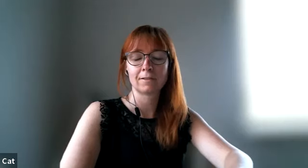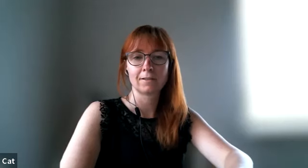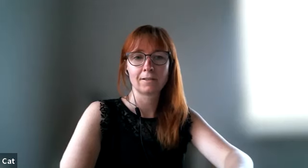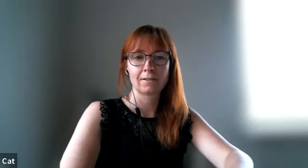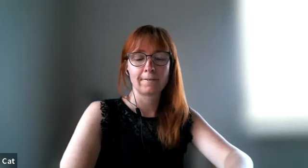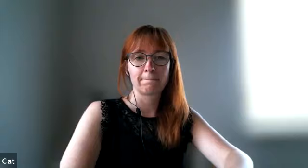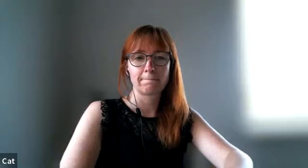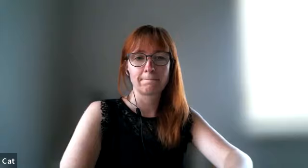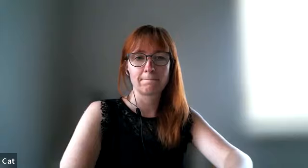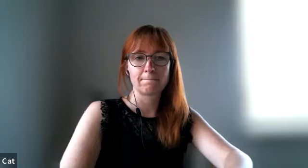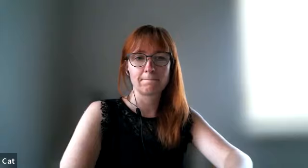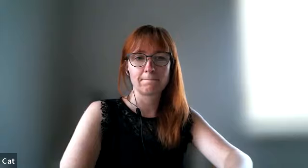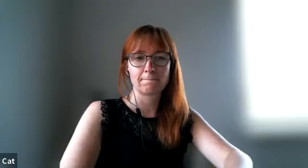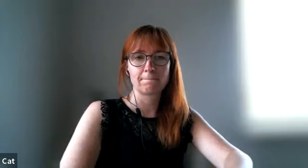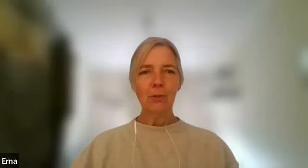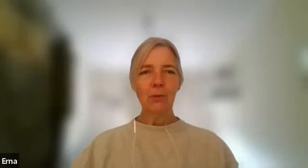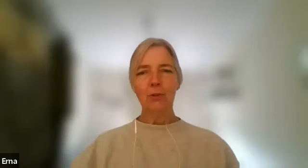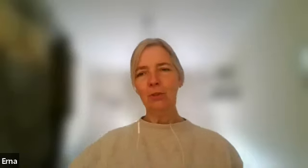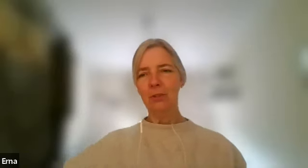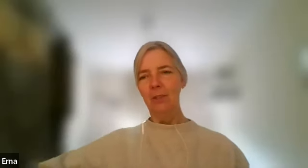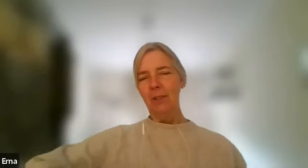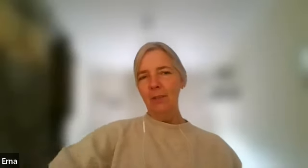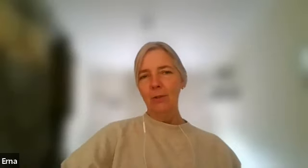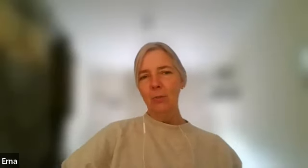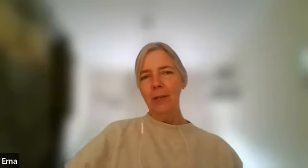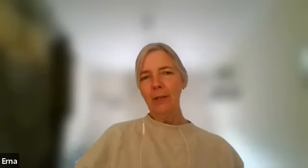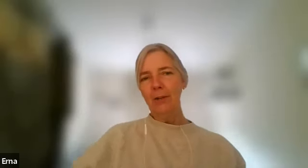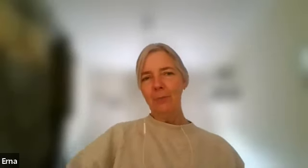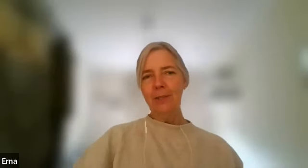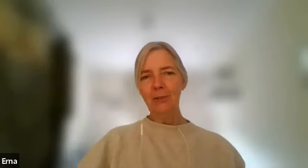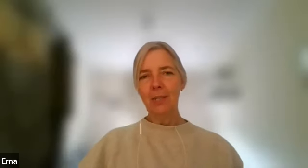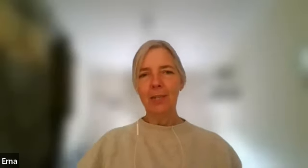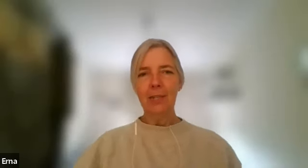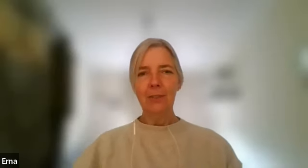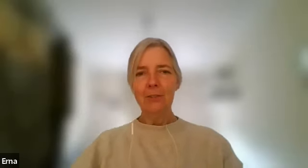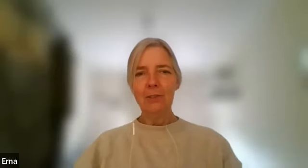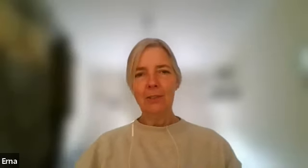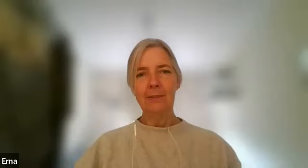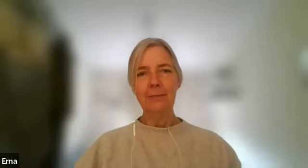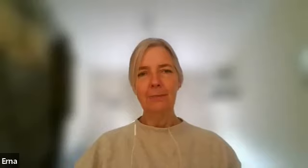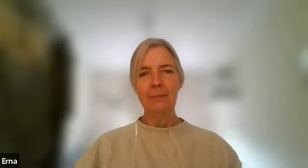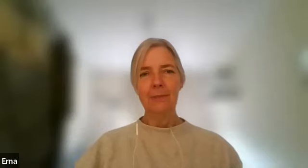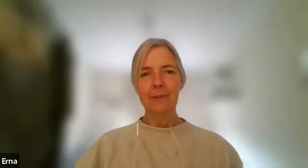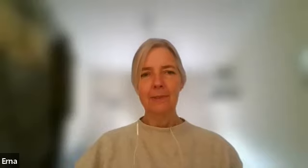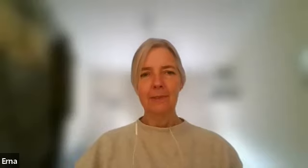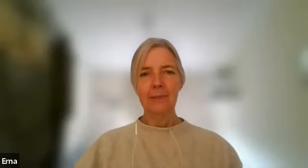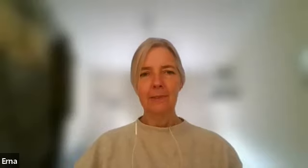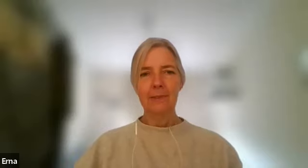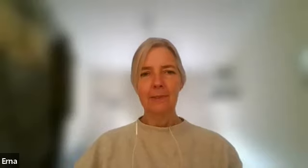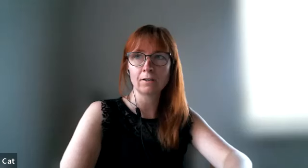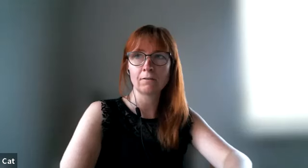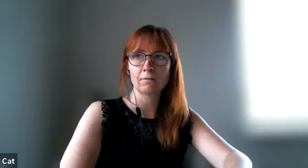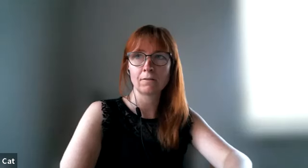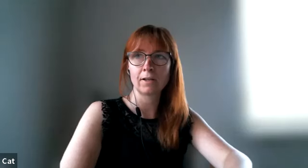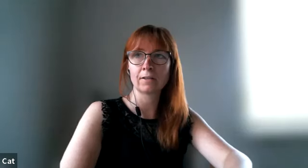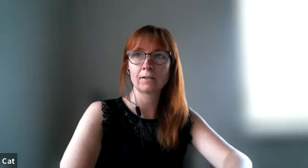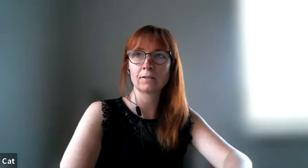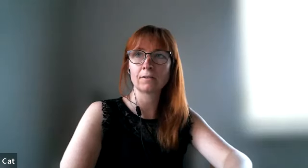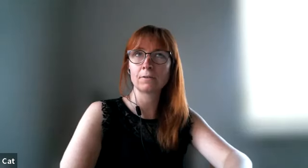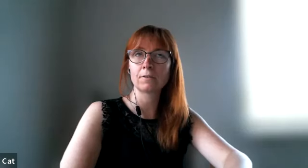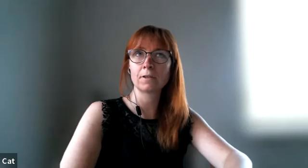just to to be close to one another or to just hook my arm into his um yeah and if someone uh